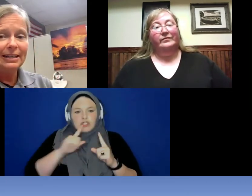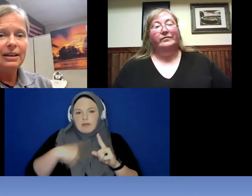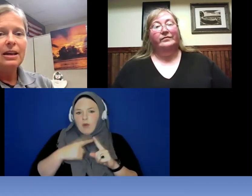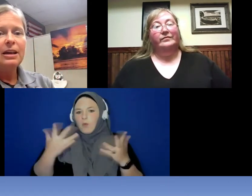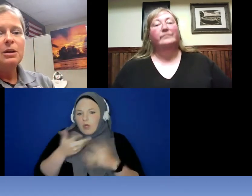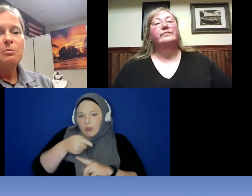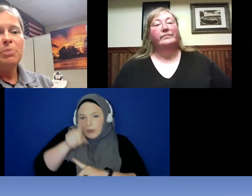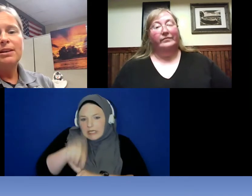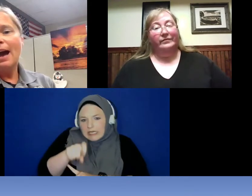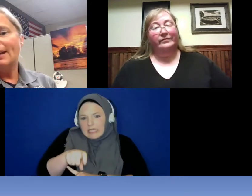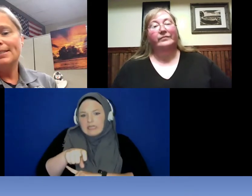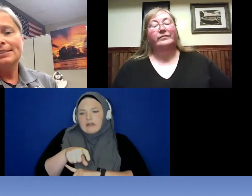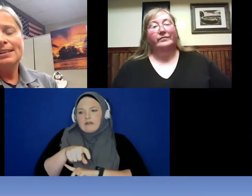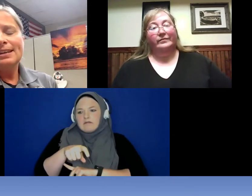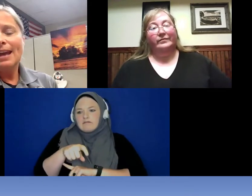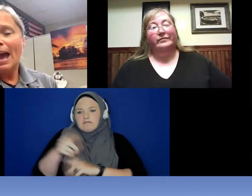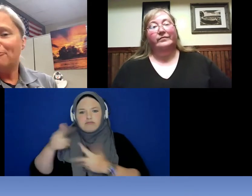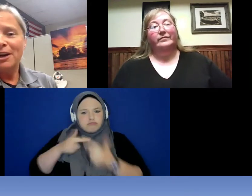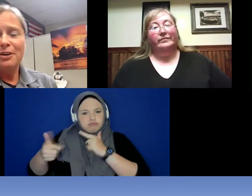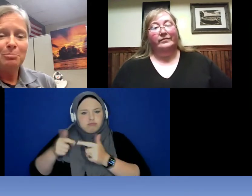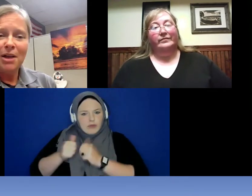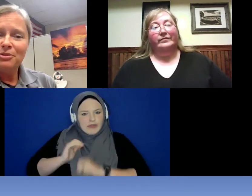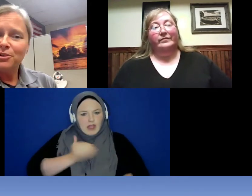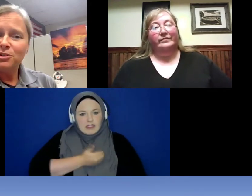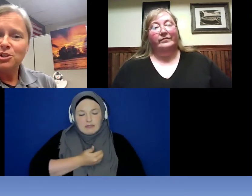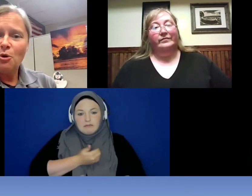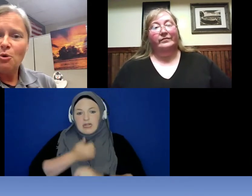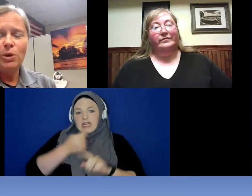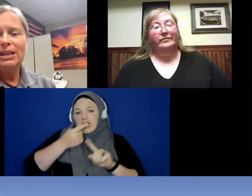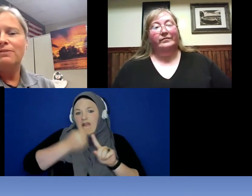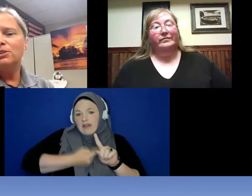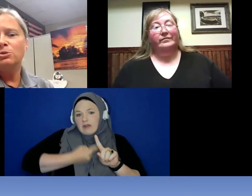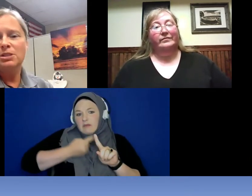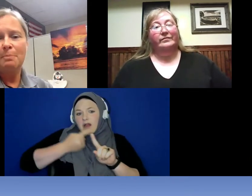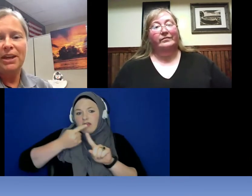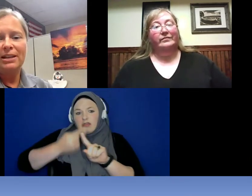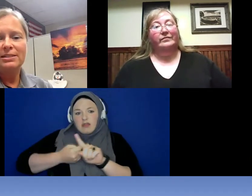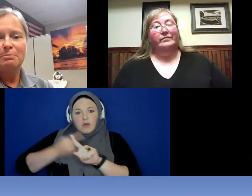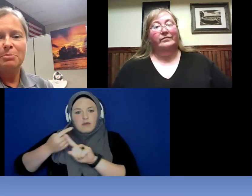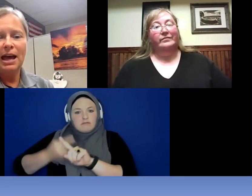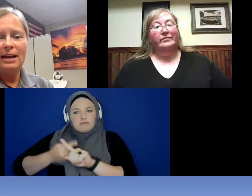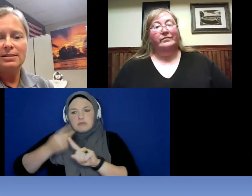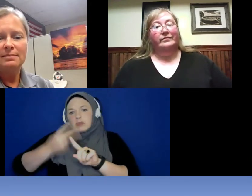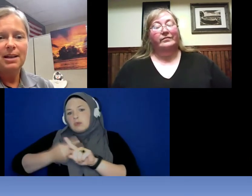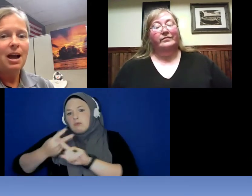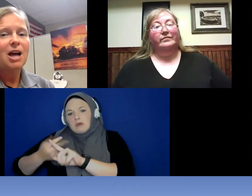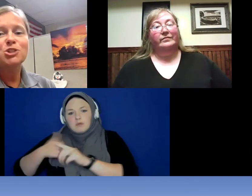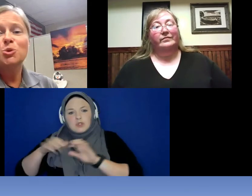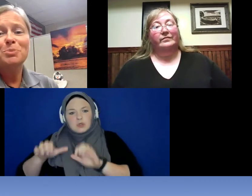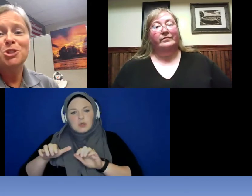. But honestly every other month or so, we even do something as simple as a soup